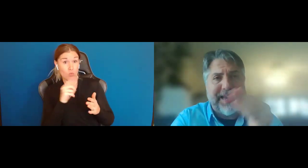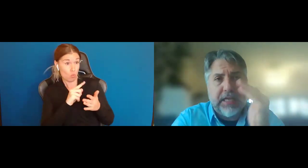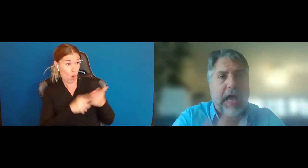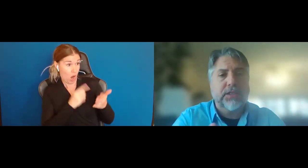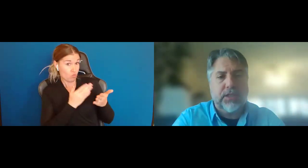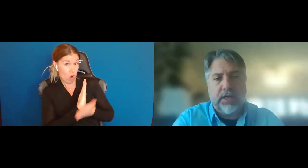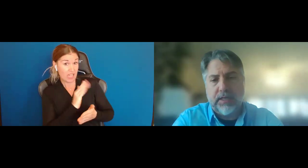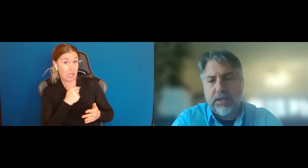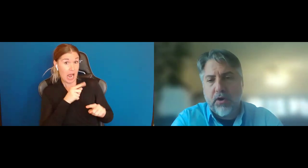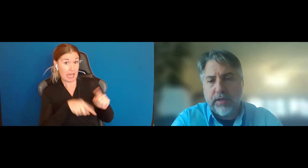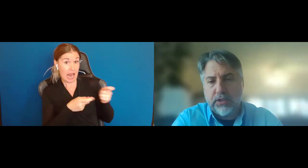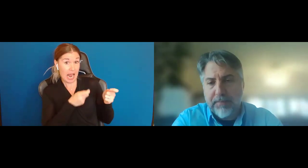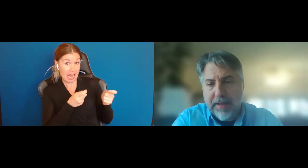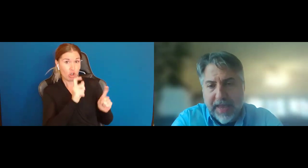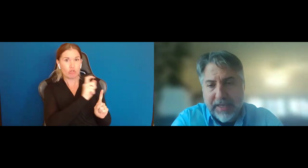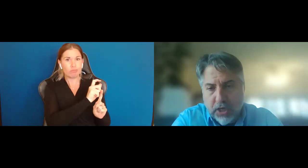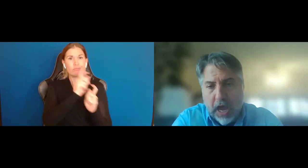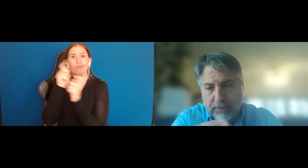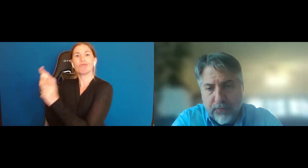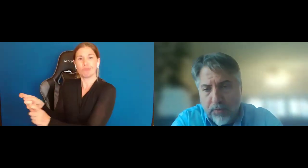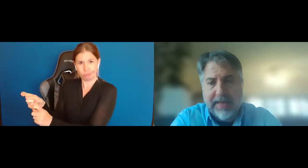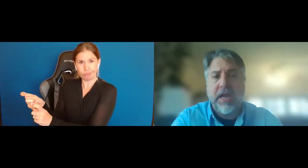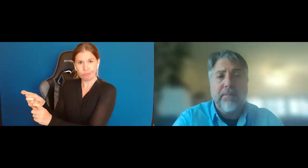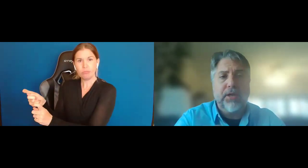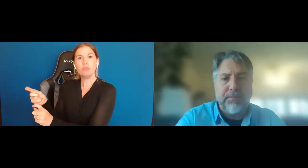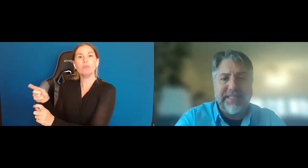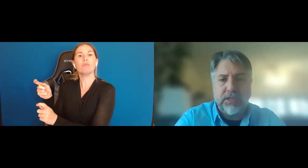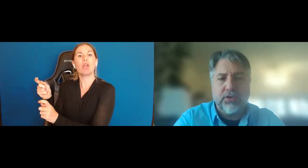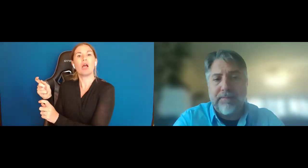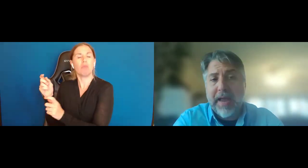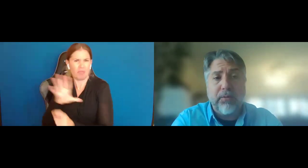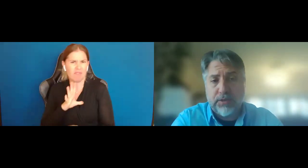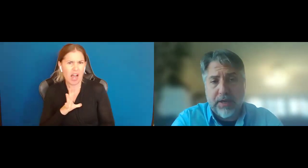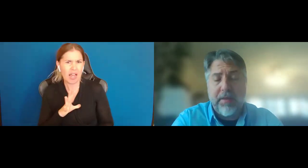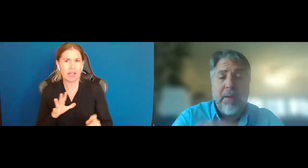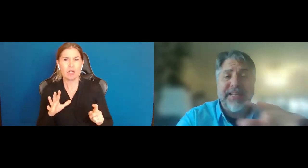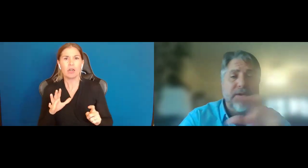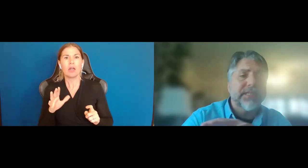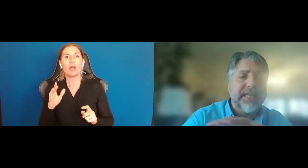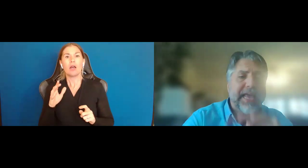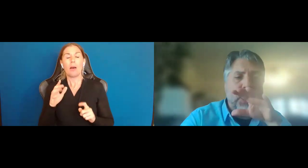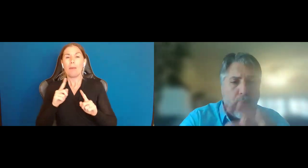My godson is in guardianship and thank God for it, because my sister empowers him. But here is again